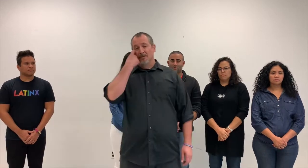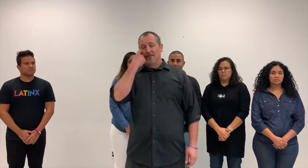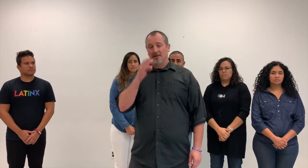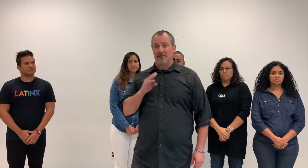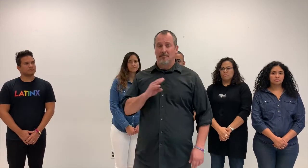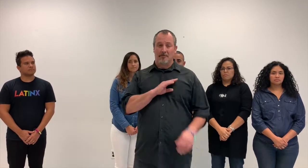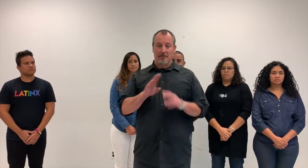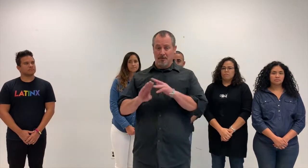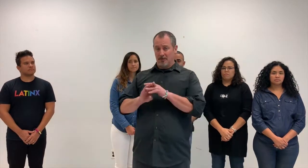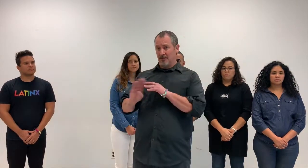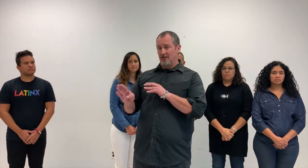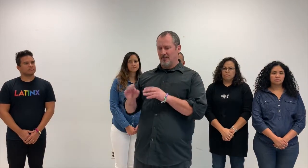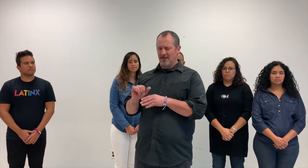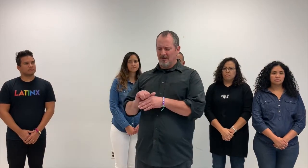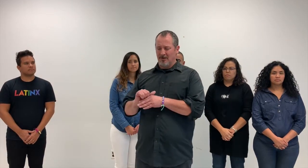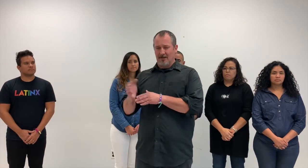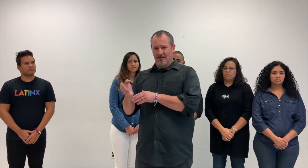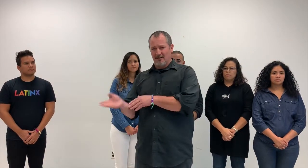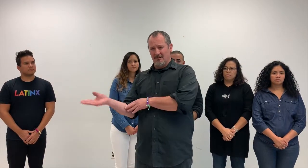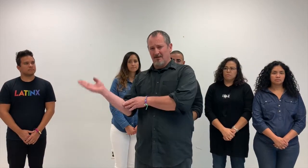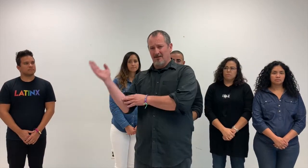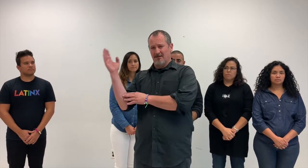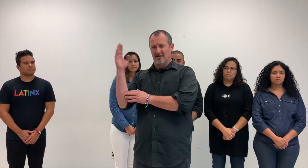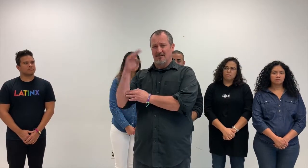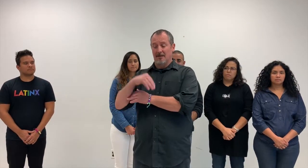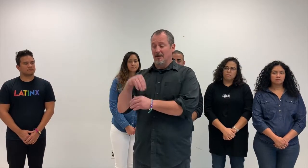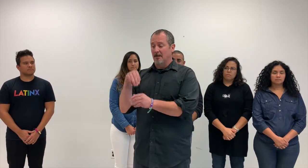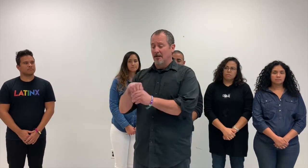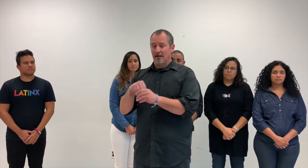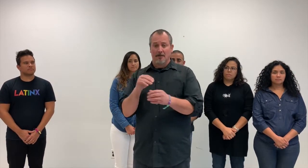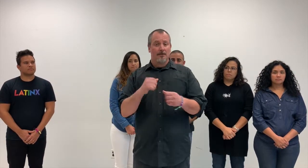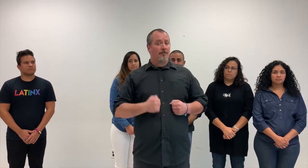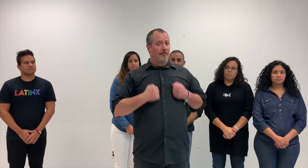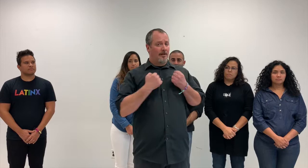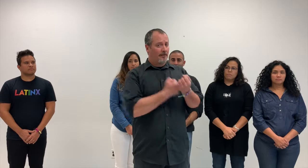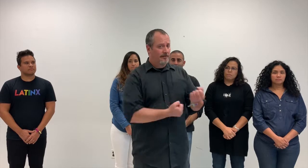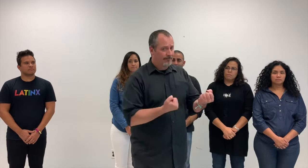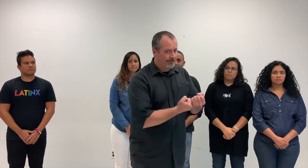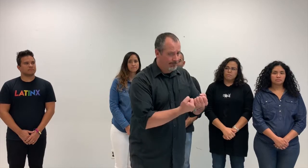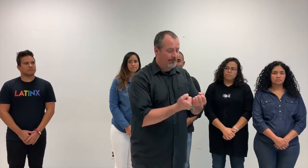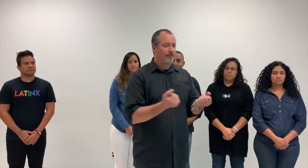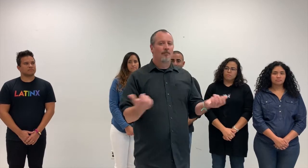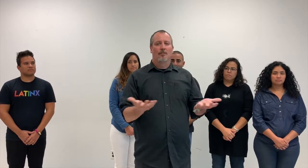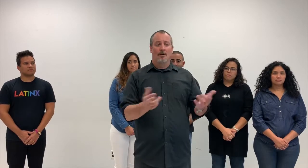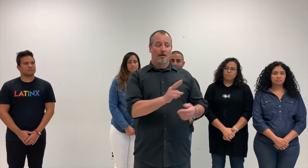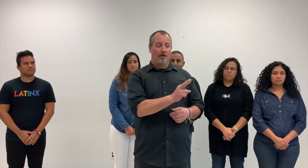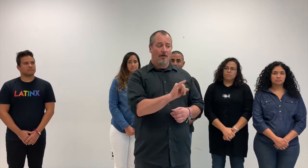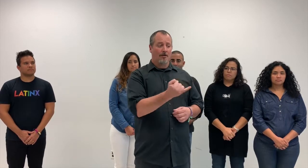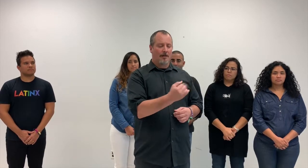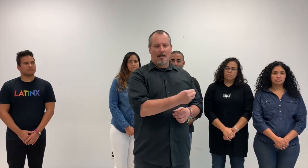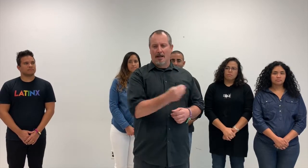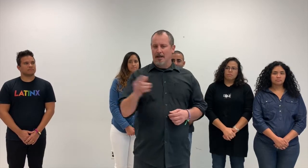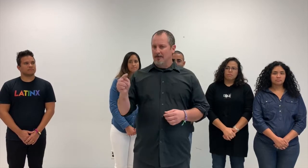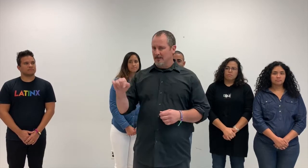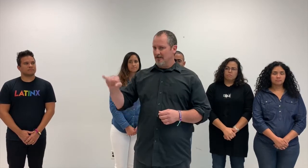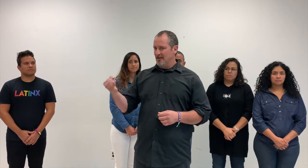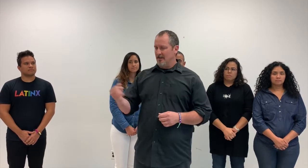During our recent board retreat, current Board of Directors received a full-day training in survivorcentric, Restorative Justice (RJ) and Transformative Justice (TJ).